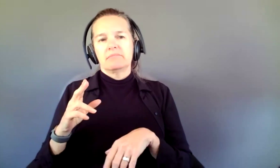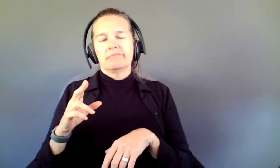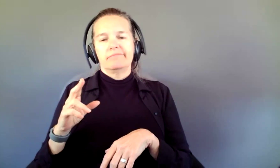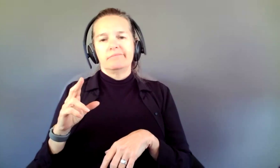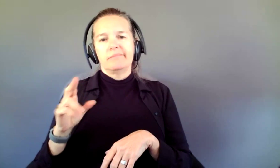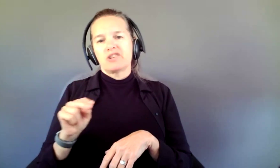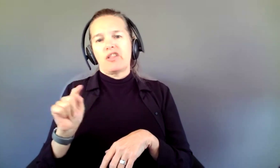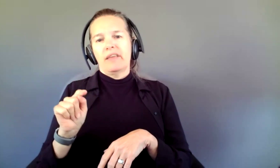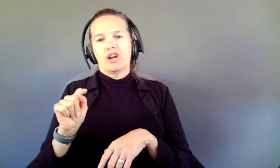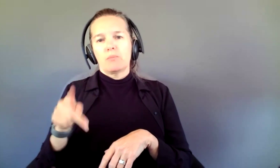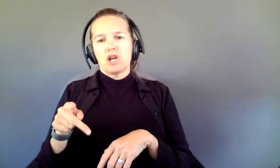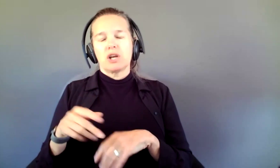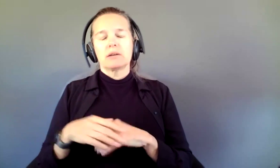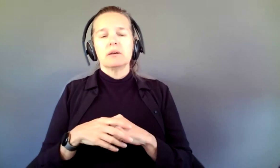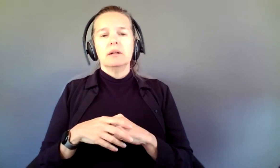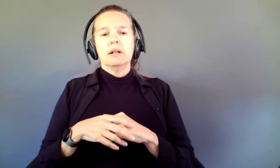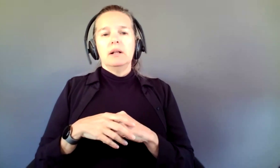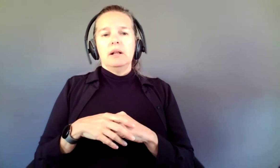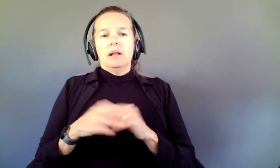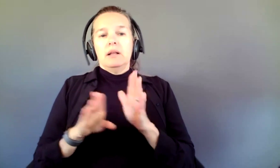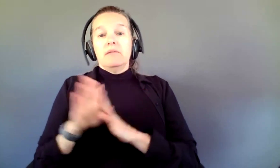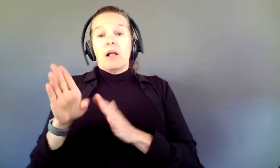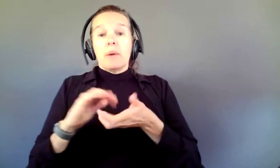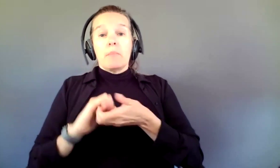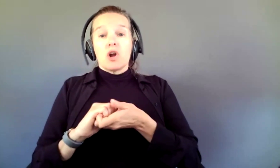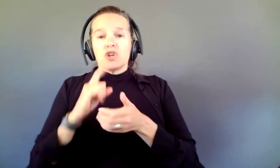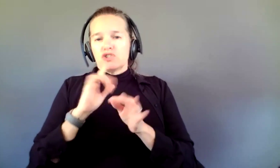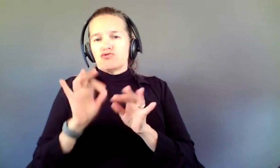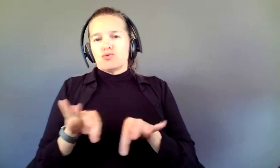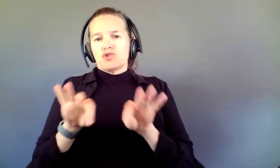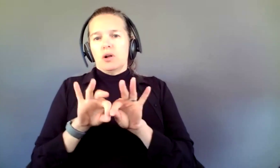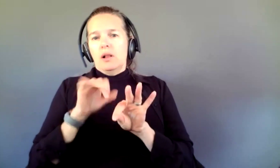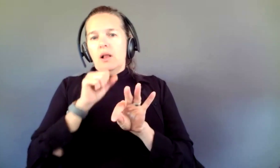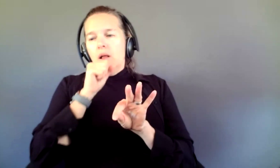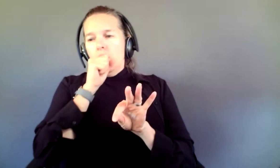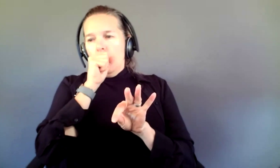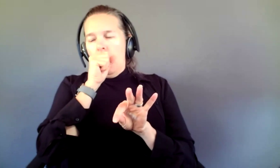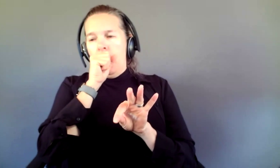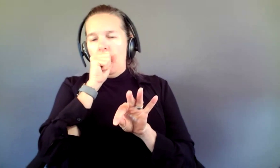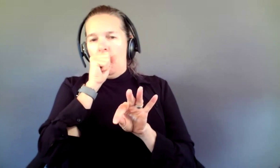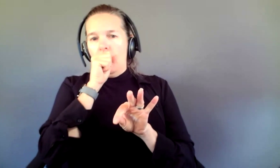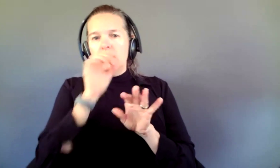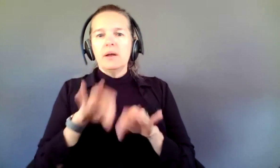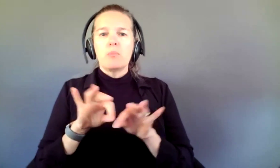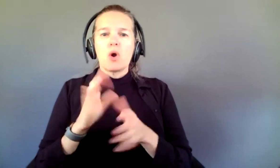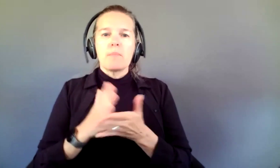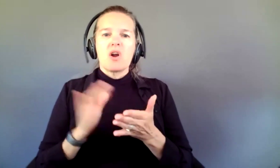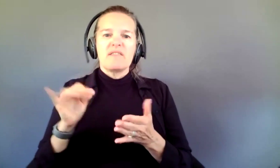the development partner has been one of the most crucial parts of the success of pretty